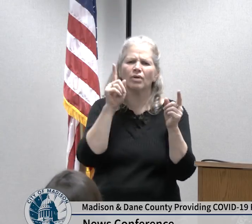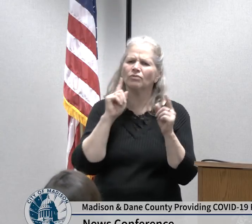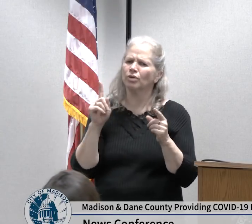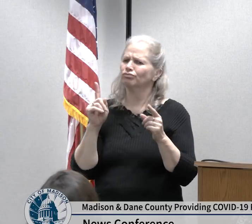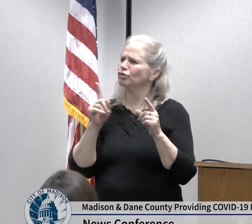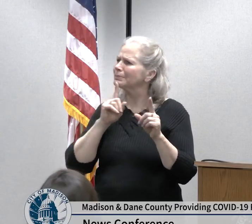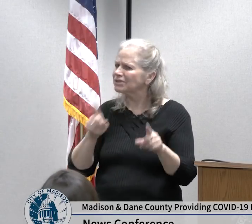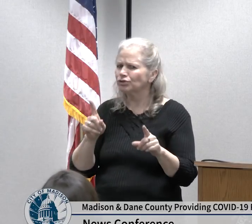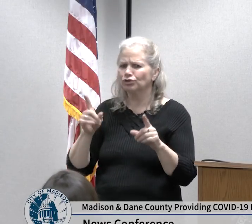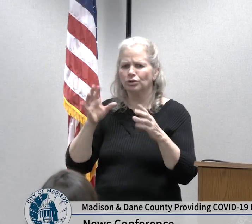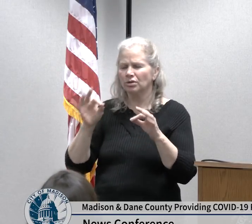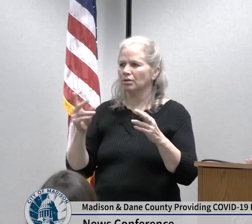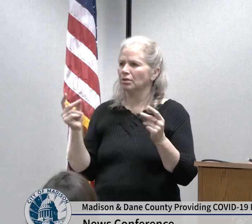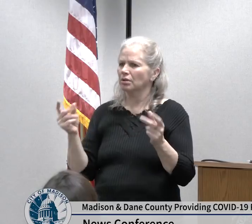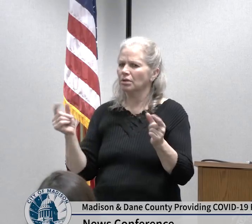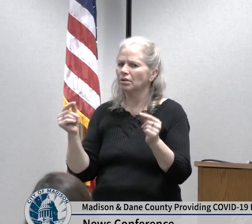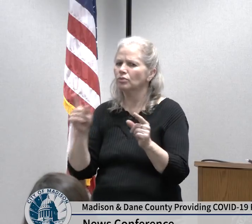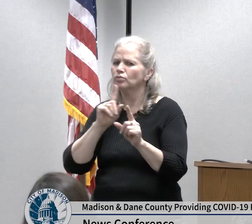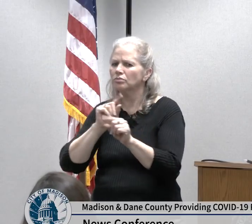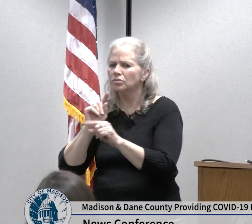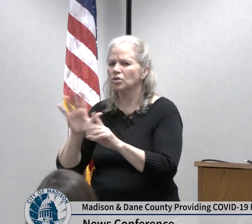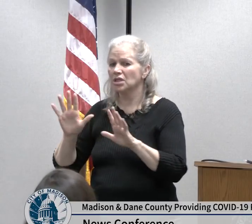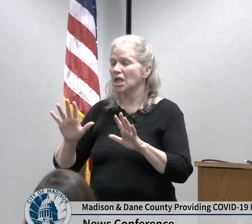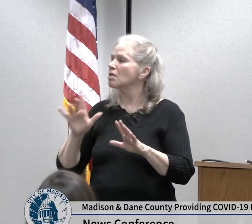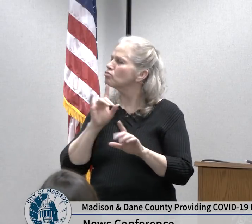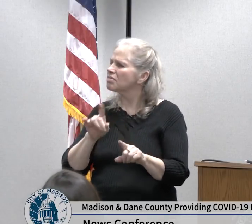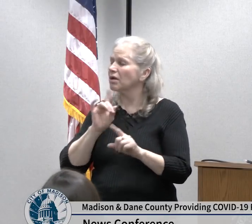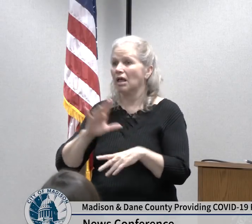fashion and following the guidance emerging from our public health